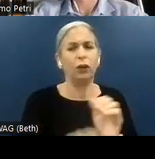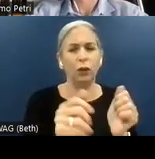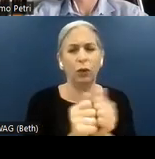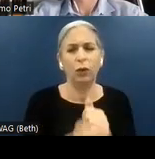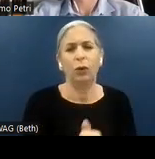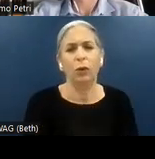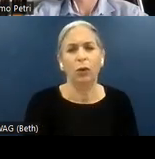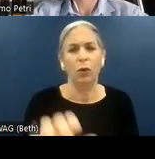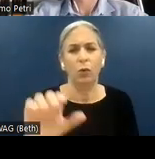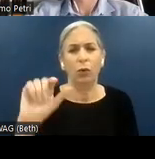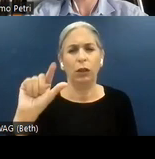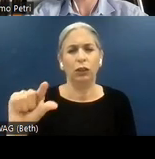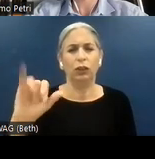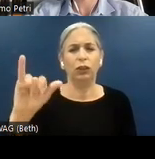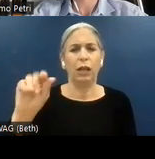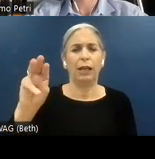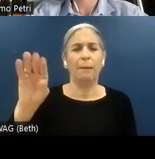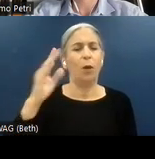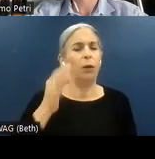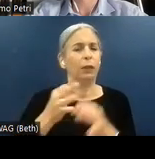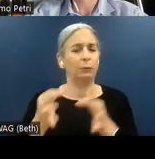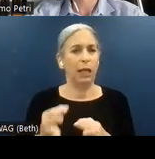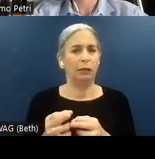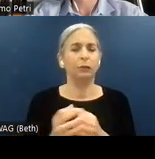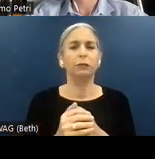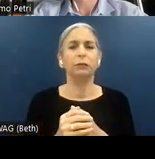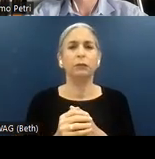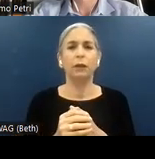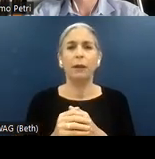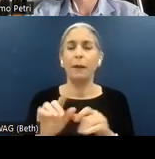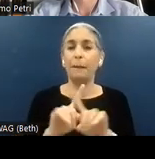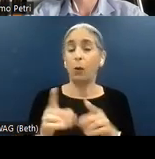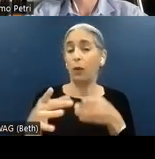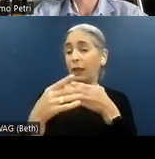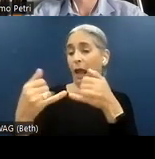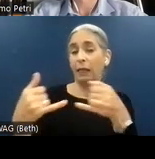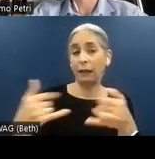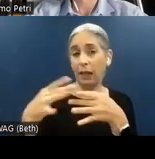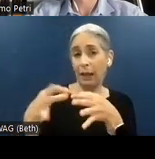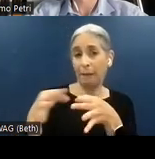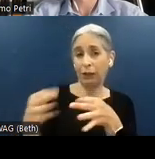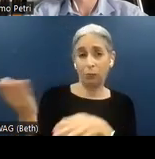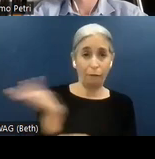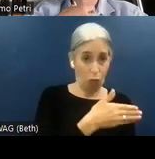everything, so the comprehensiveness with the guidelines I mentioned before.